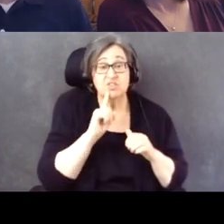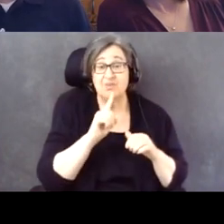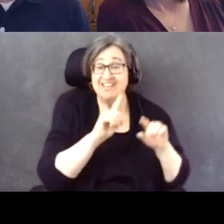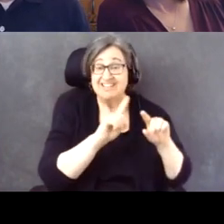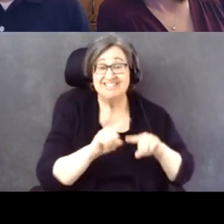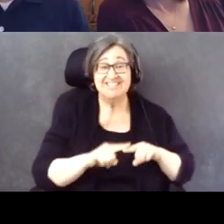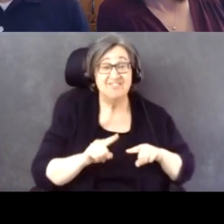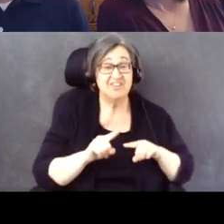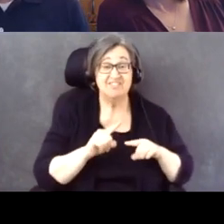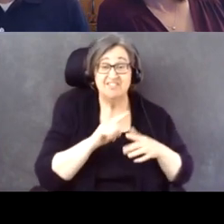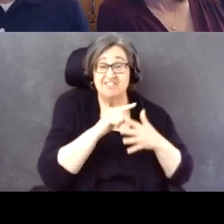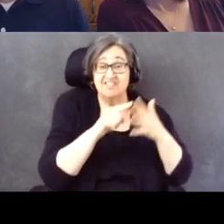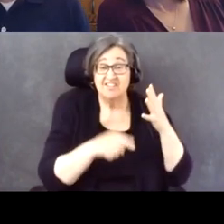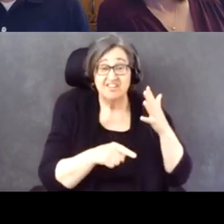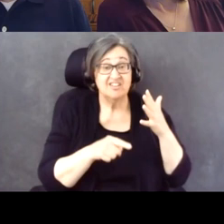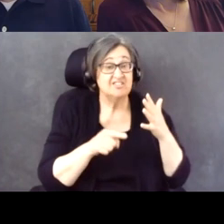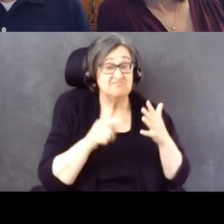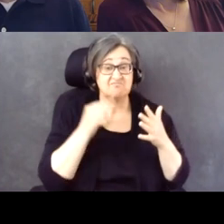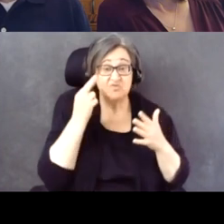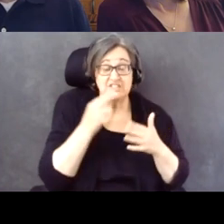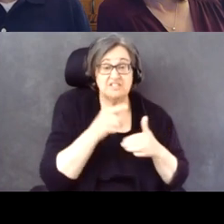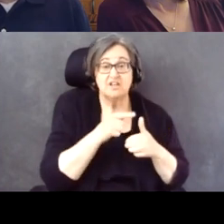Women and men.